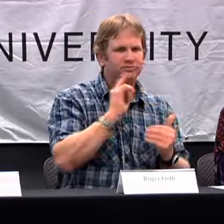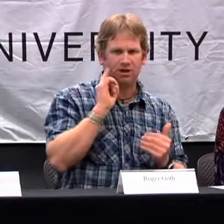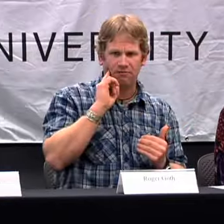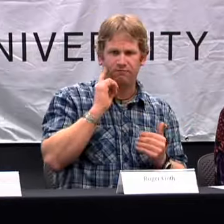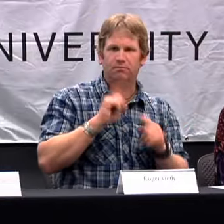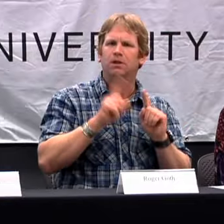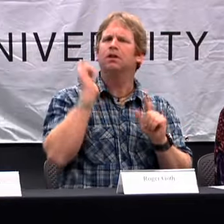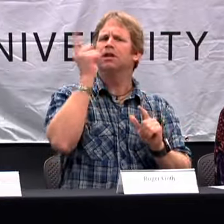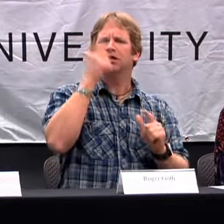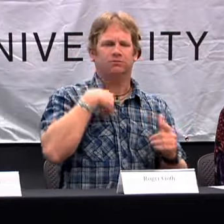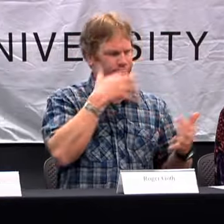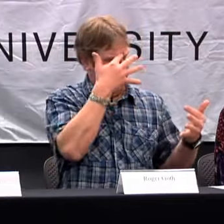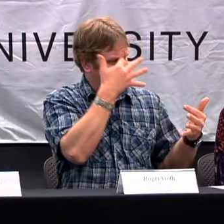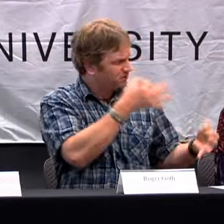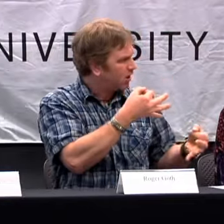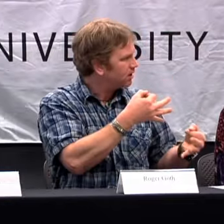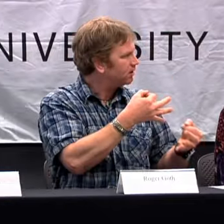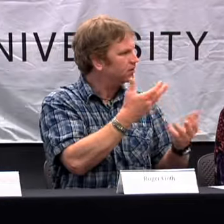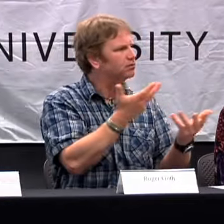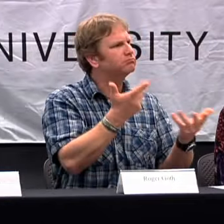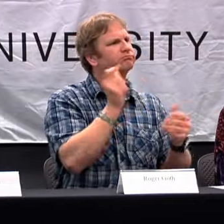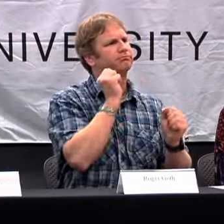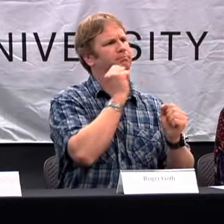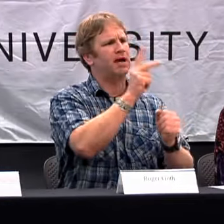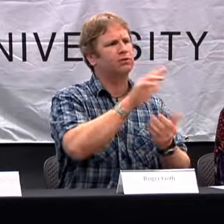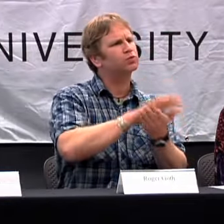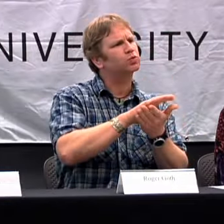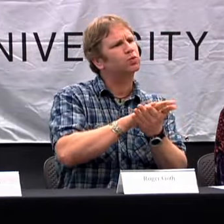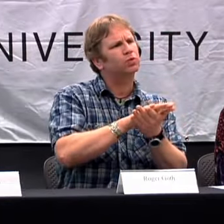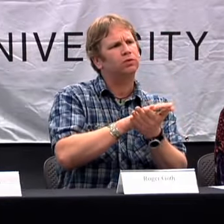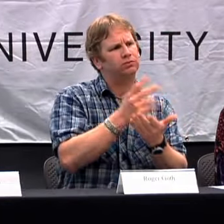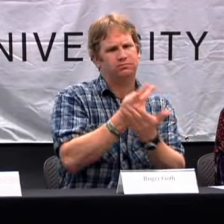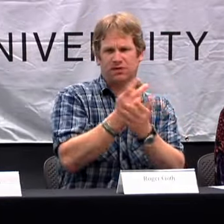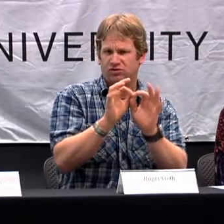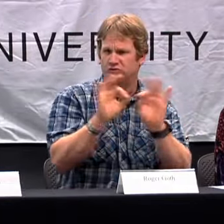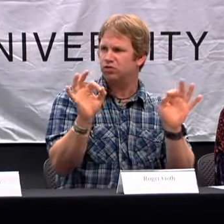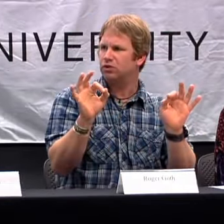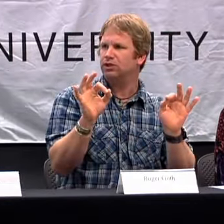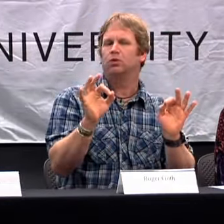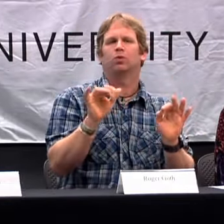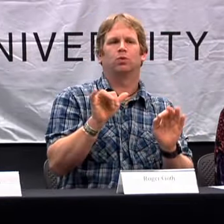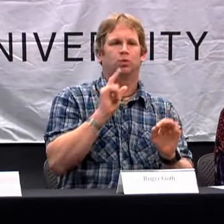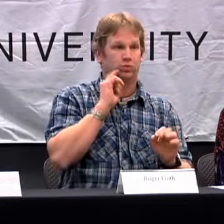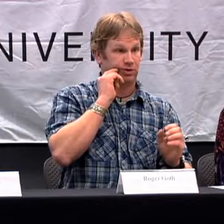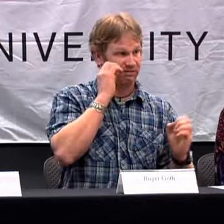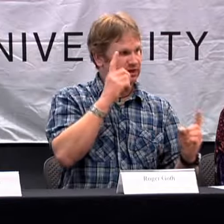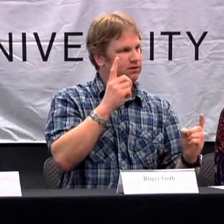LIFE, AND LATER IS WHEN I DECIDED I WOULD GO BACK TO SCHOOL TO GET MY